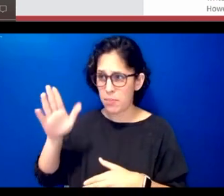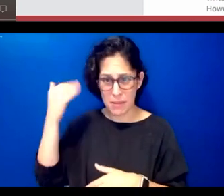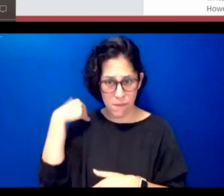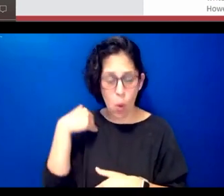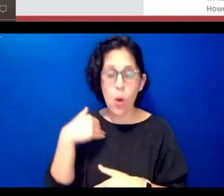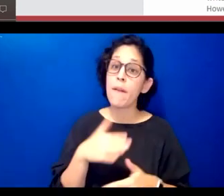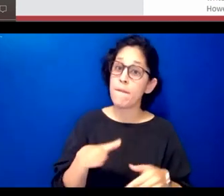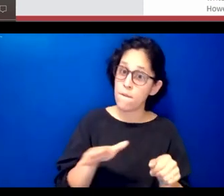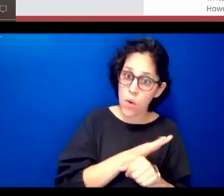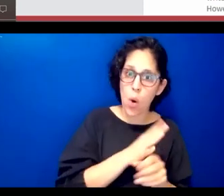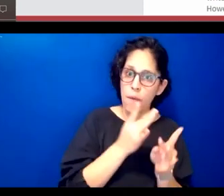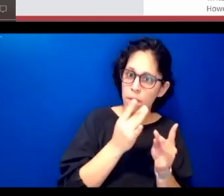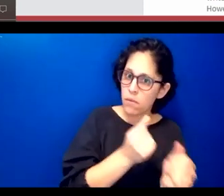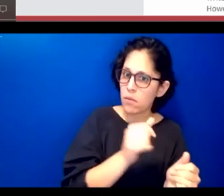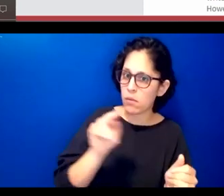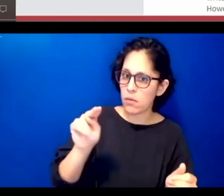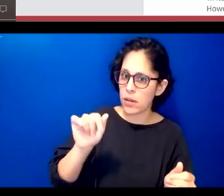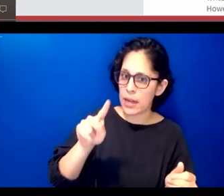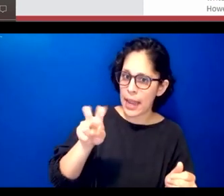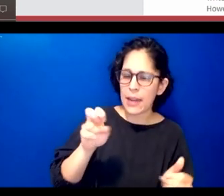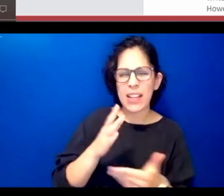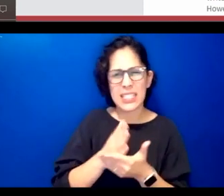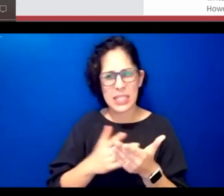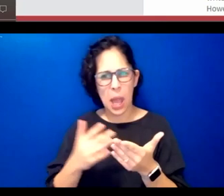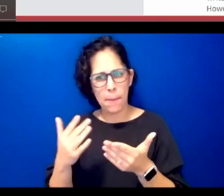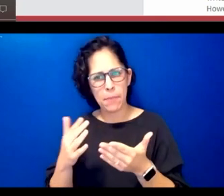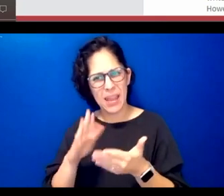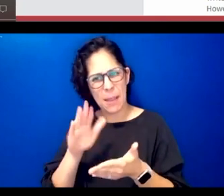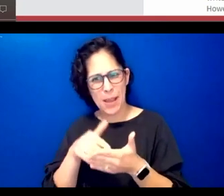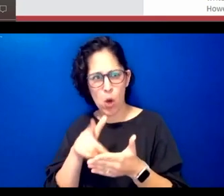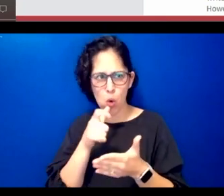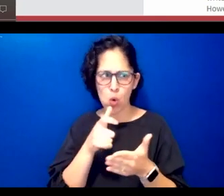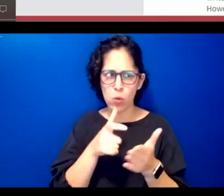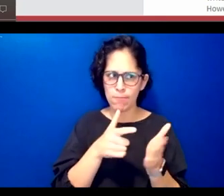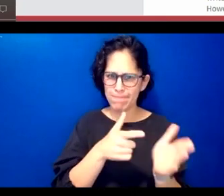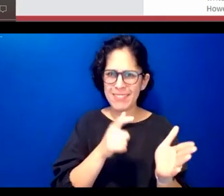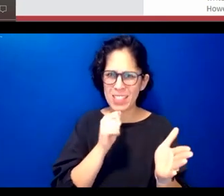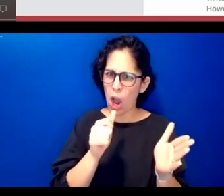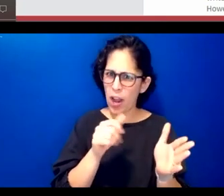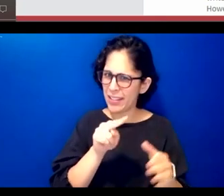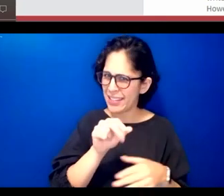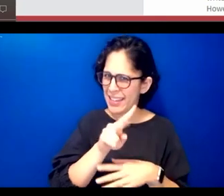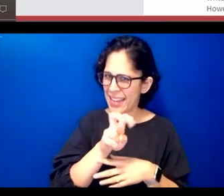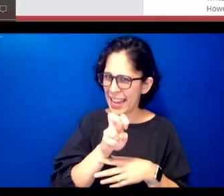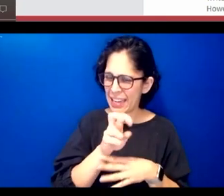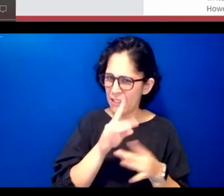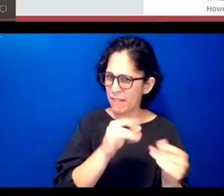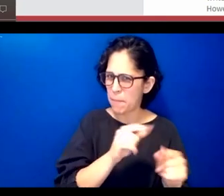us that are somewhere in the middle because we wanted people to not feel like there was